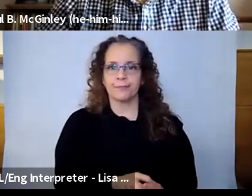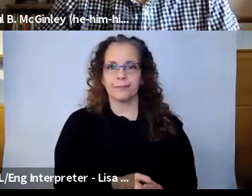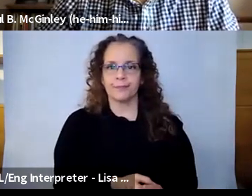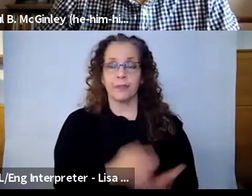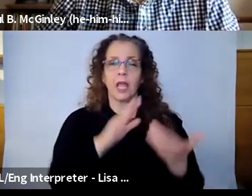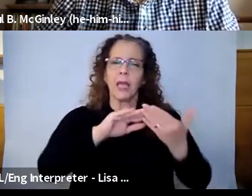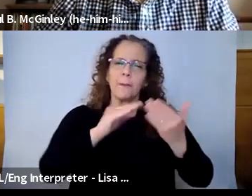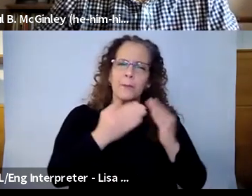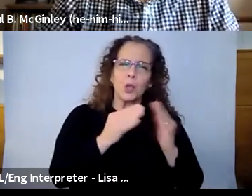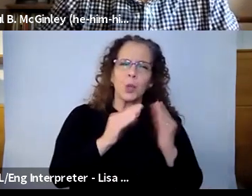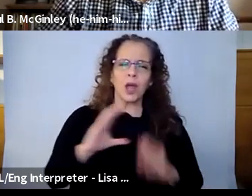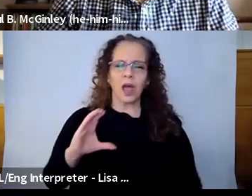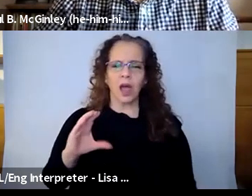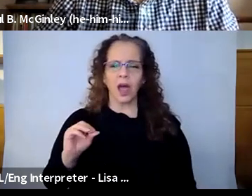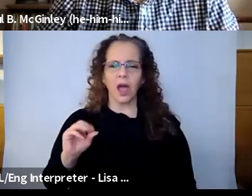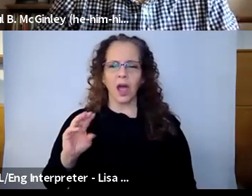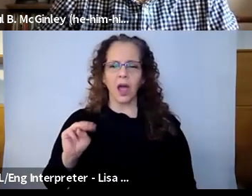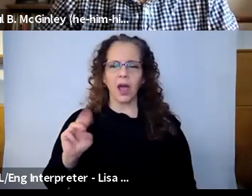with each other was the thing that that folks were missing the